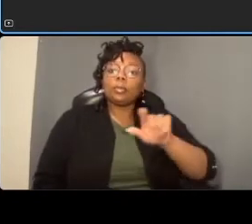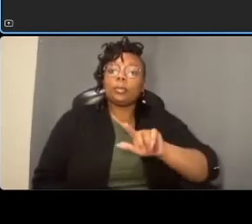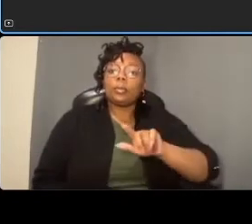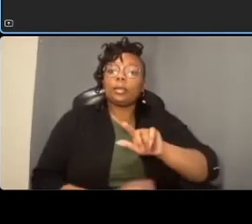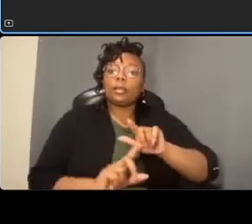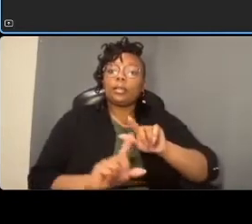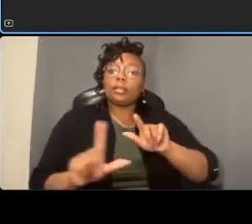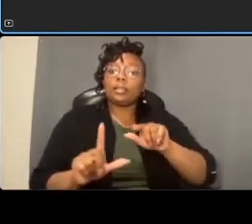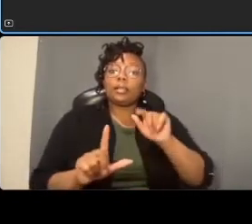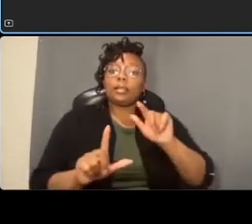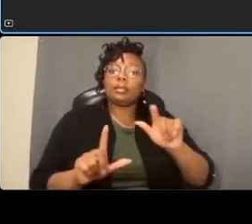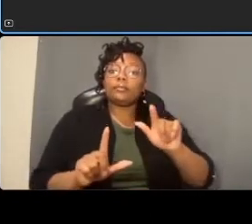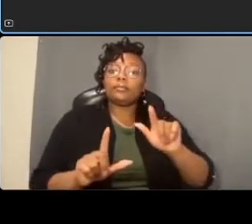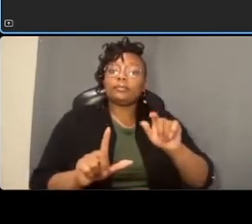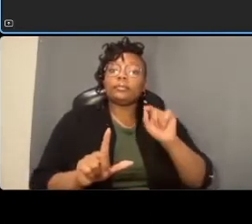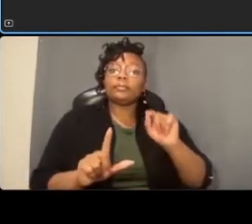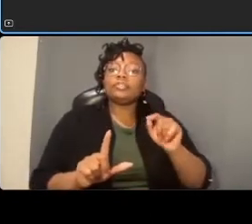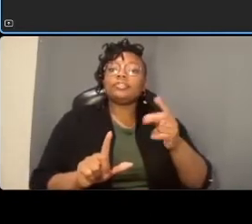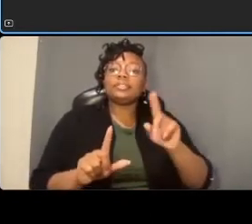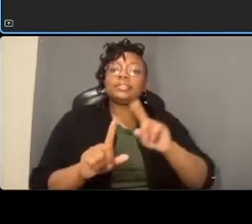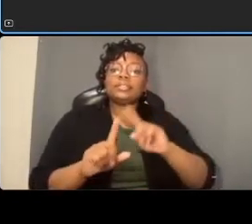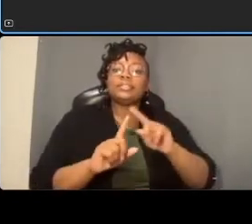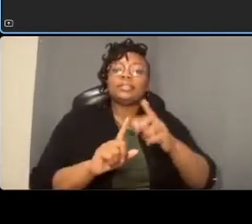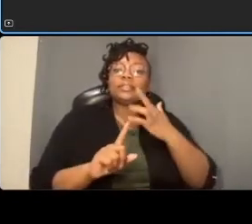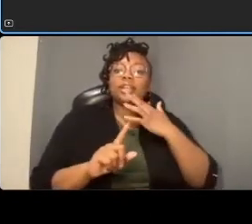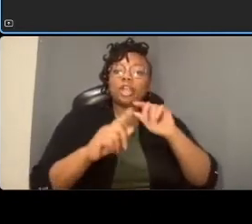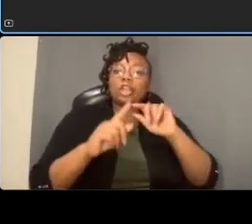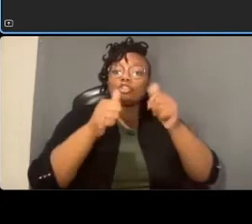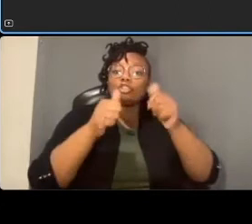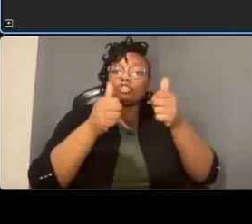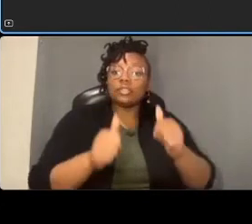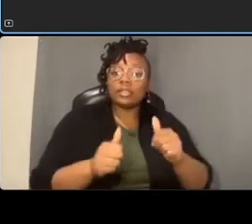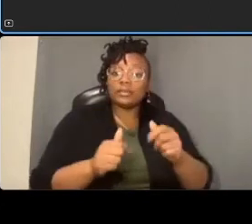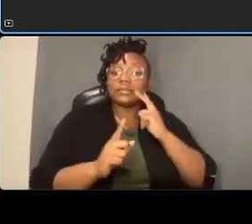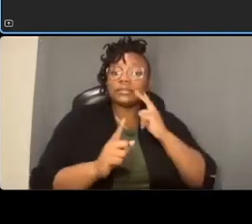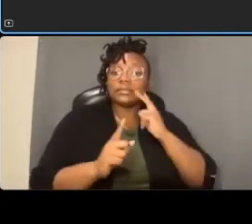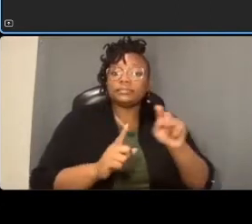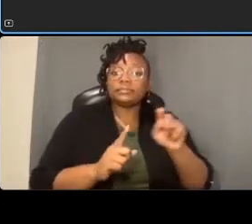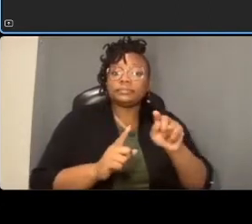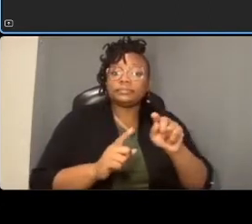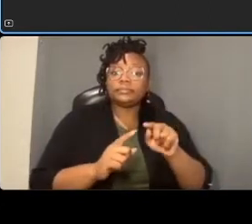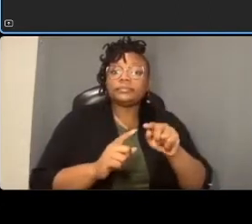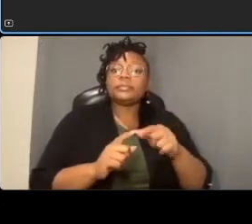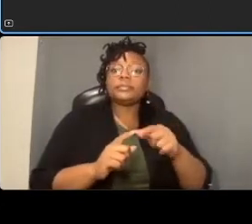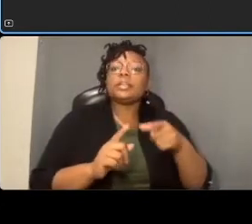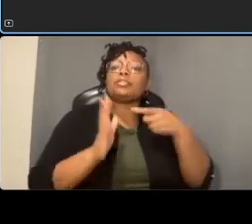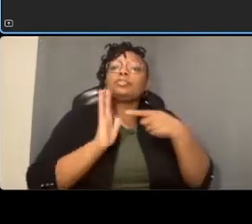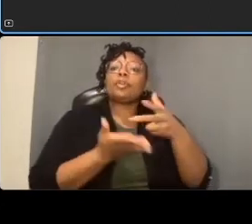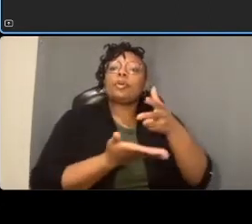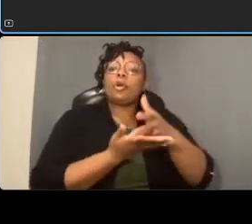excuse me um those will indicate the parking spaces that are being depicted on the plans uh